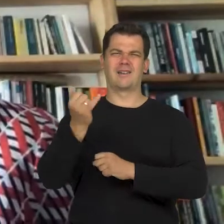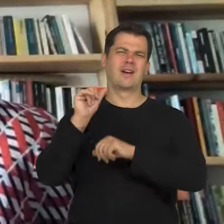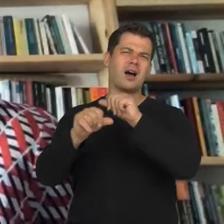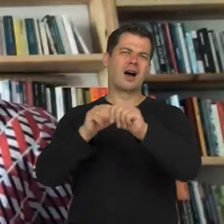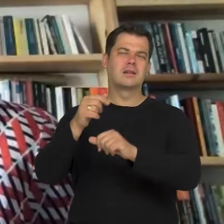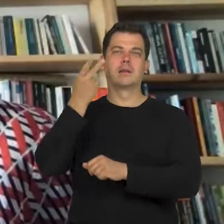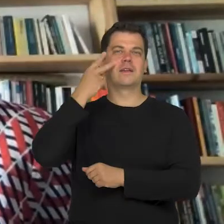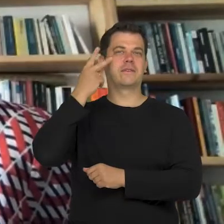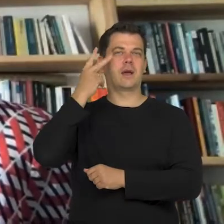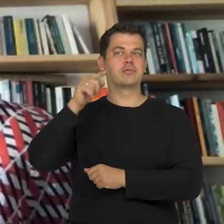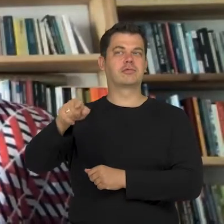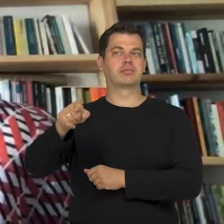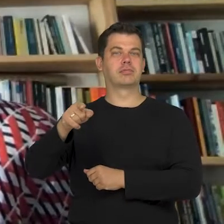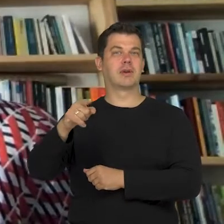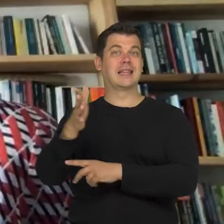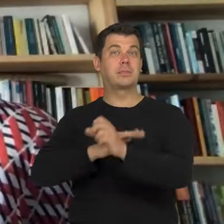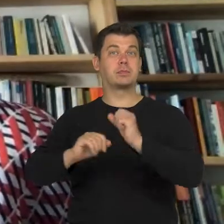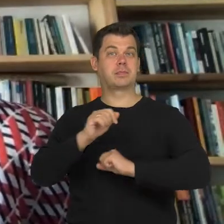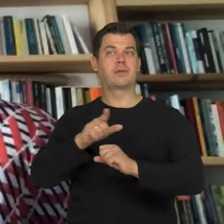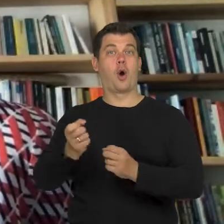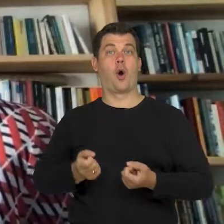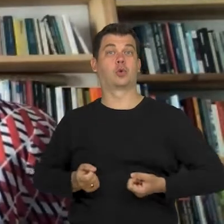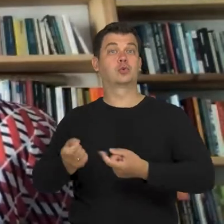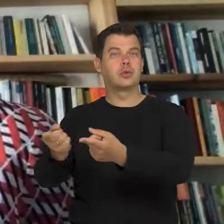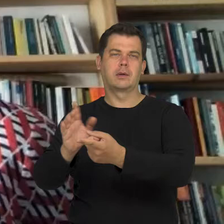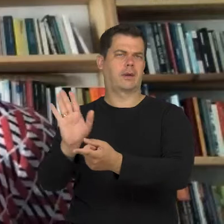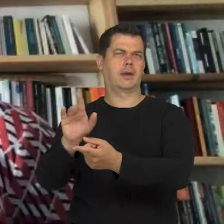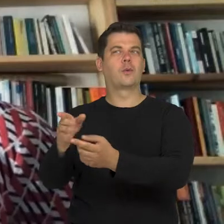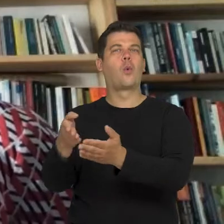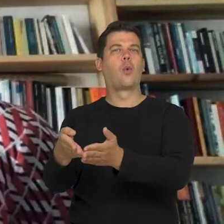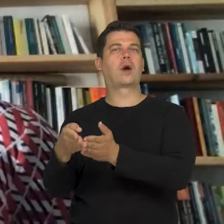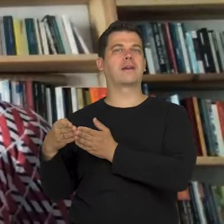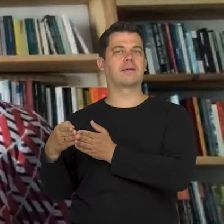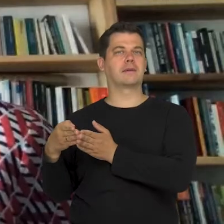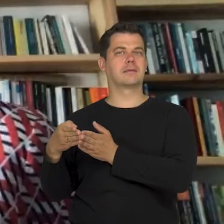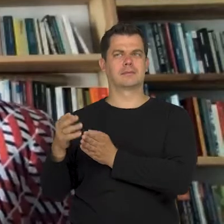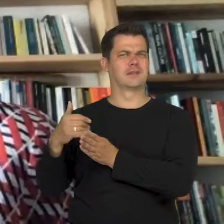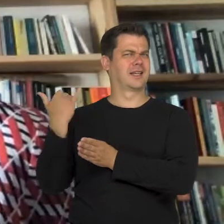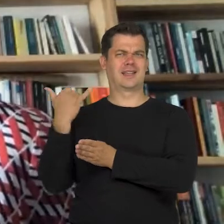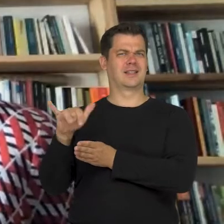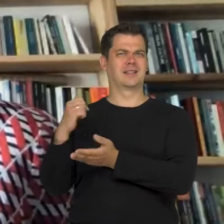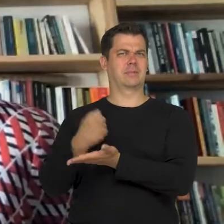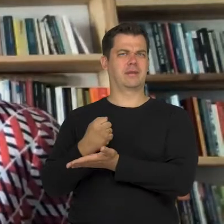I mean that those images were not so much rejected as simply hidden. This was related to many issues